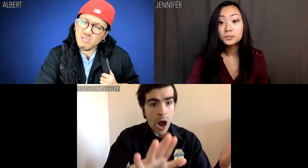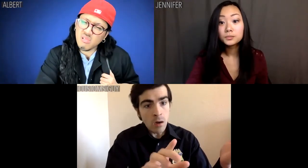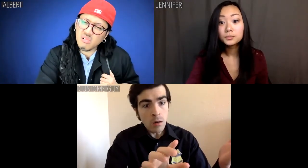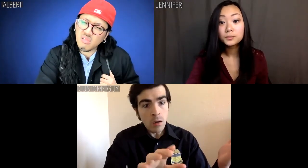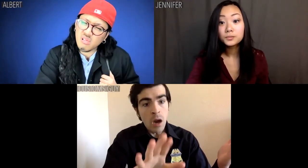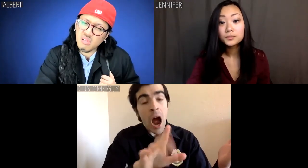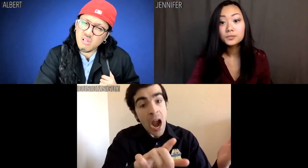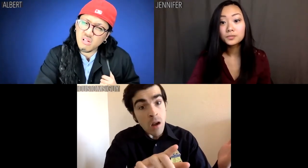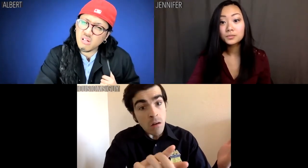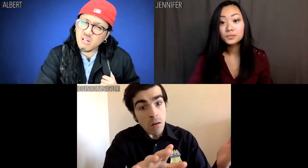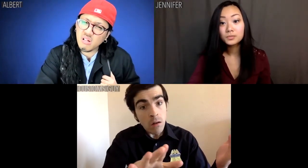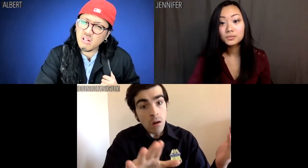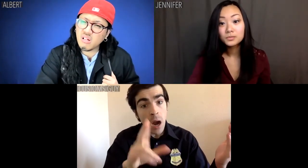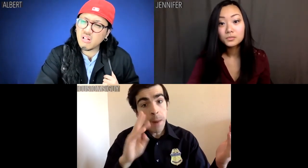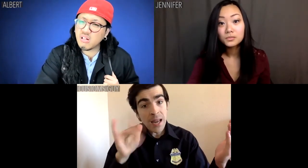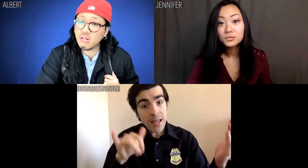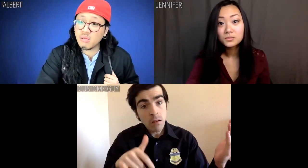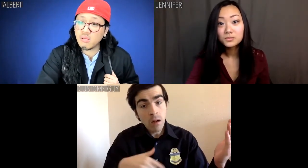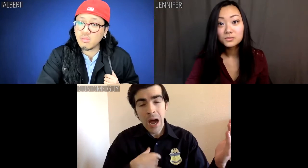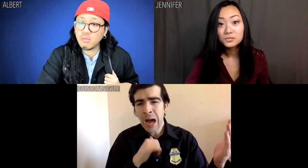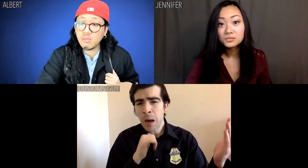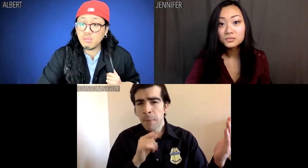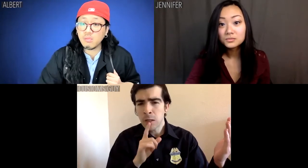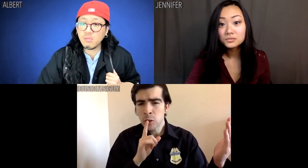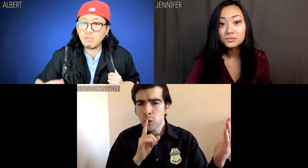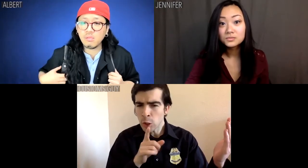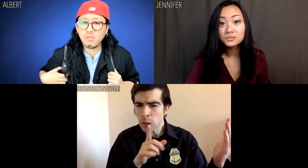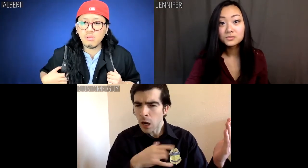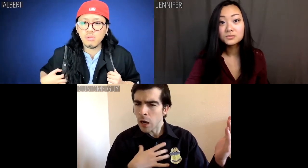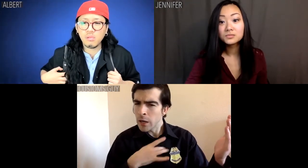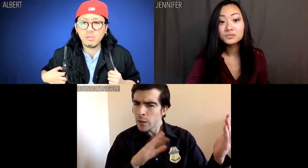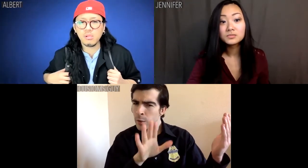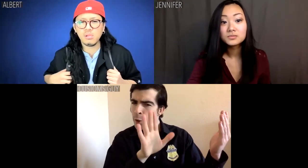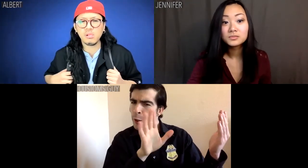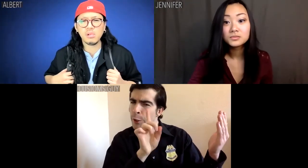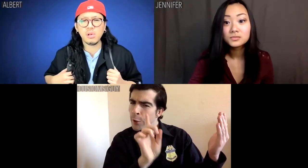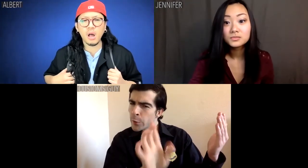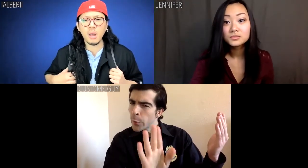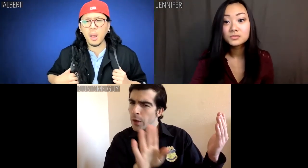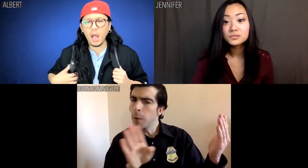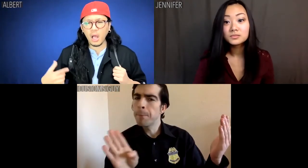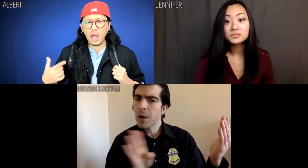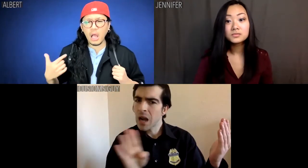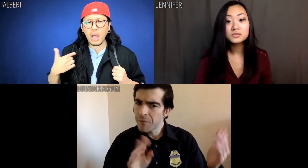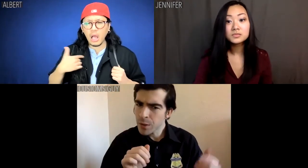Customs guy: Hey buddy. Not sure I'm liking your tone.